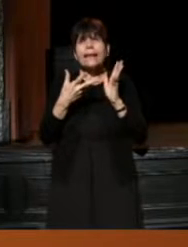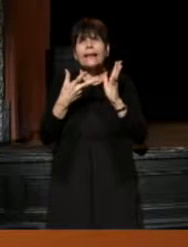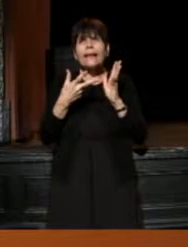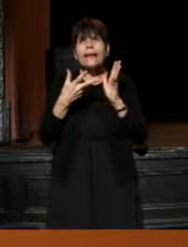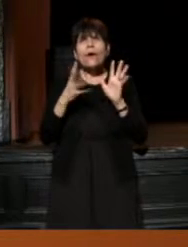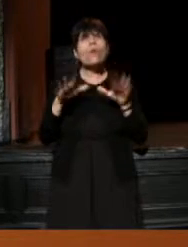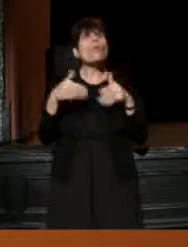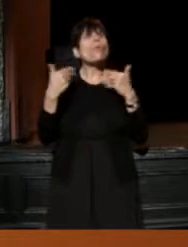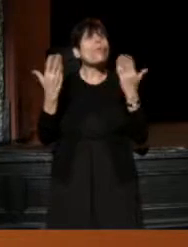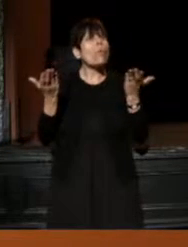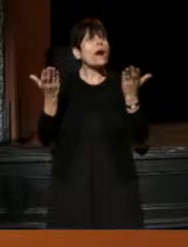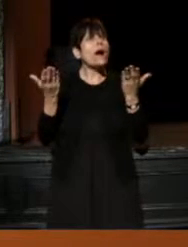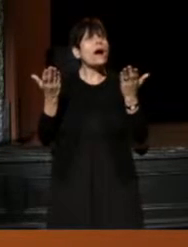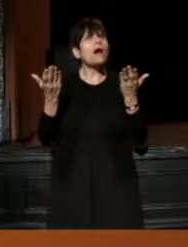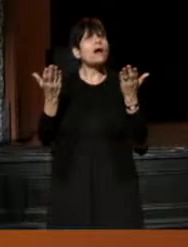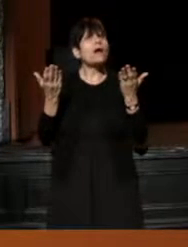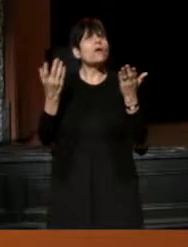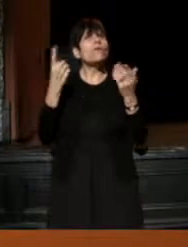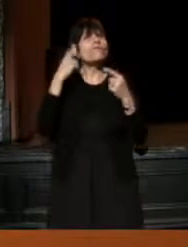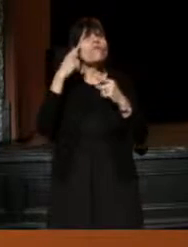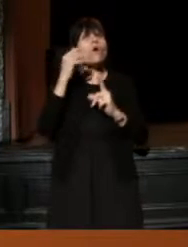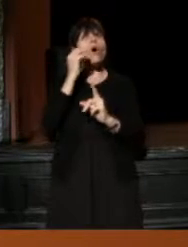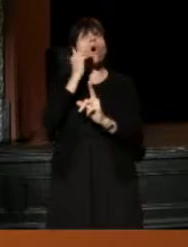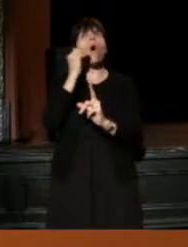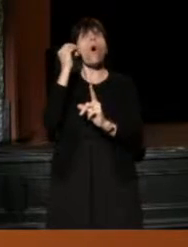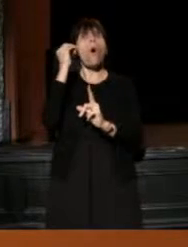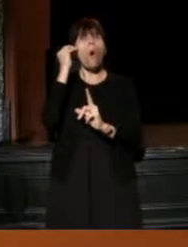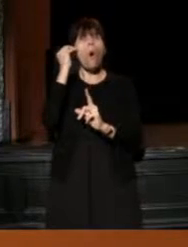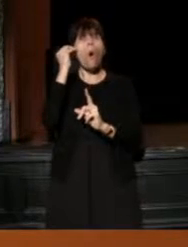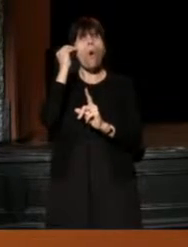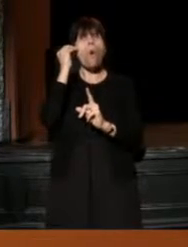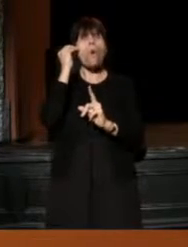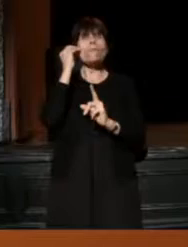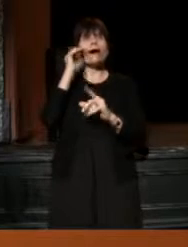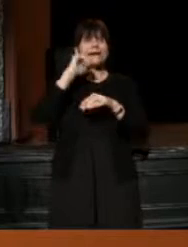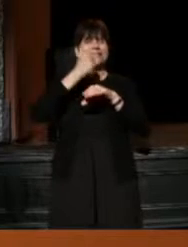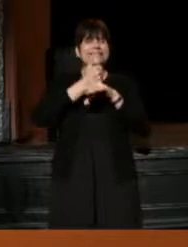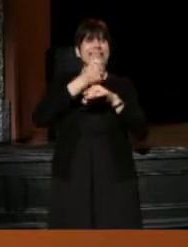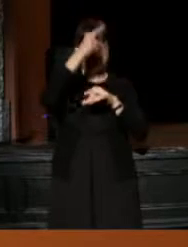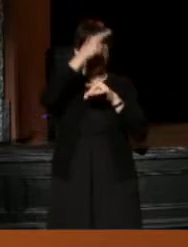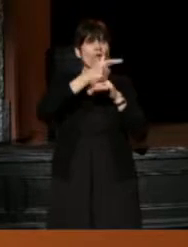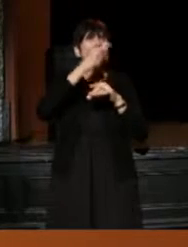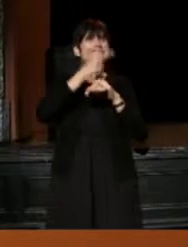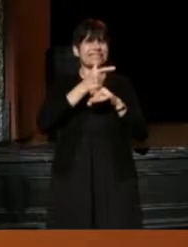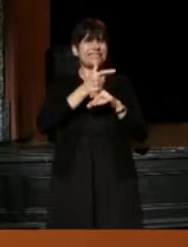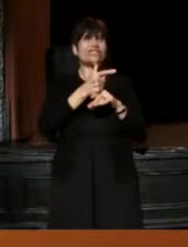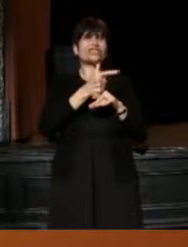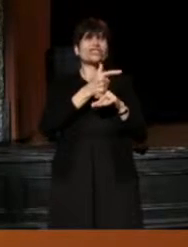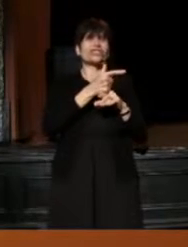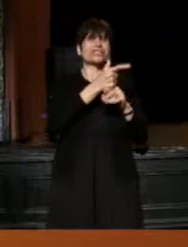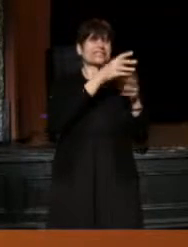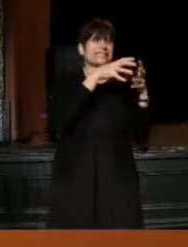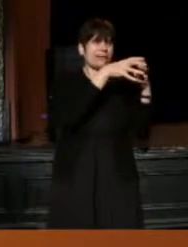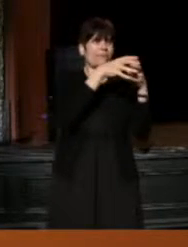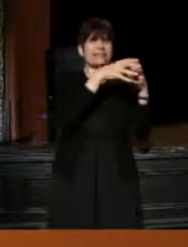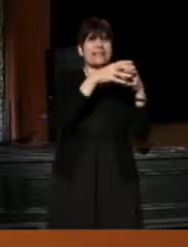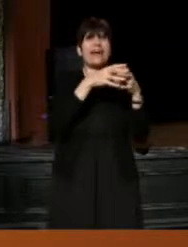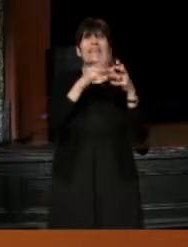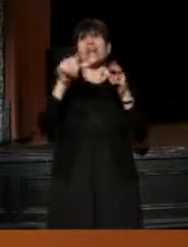Well, for a home to have a set of siblings for eight weeks, and then another set of sibling for eight weeks,